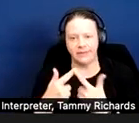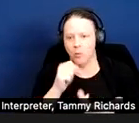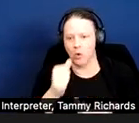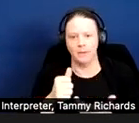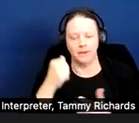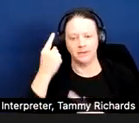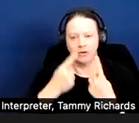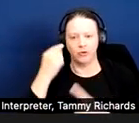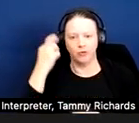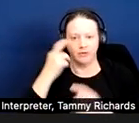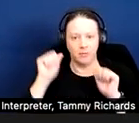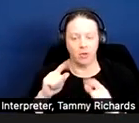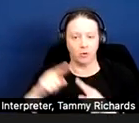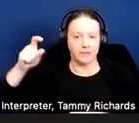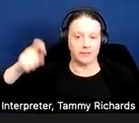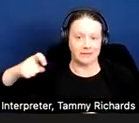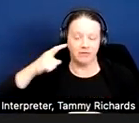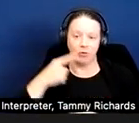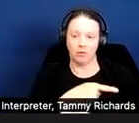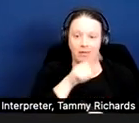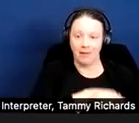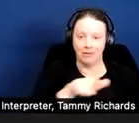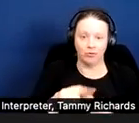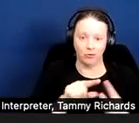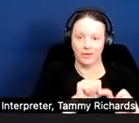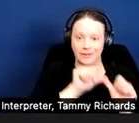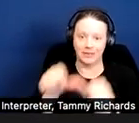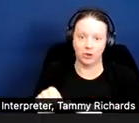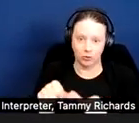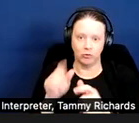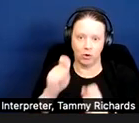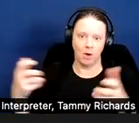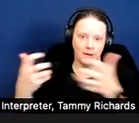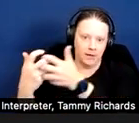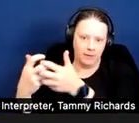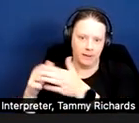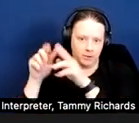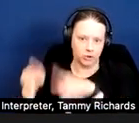or necessary for the landlord to continue to accommodate. Next slide.